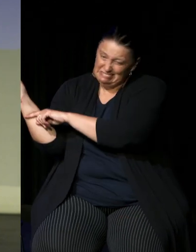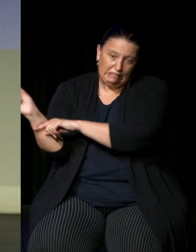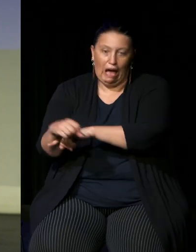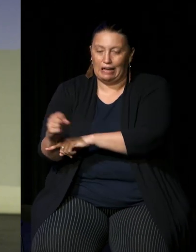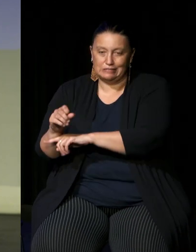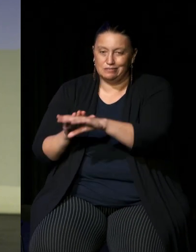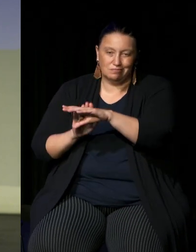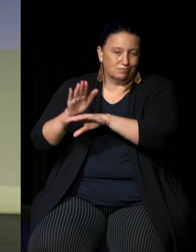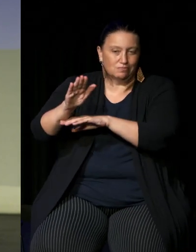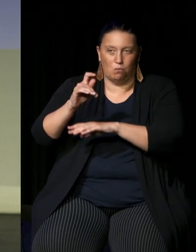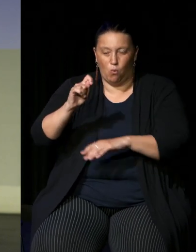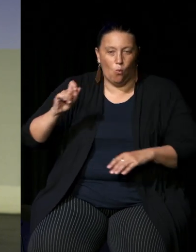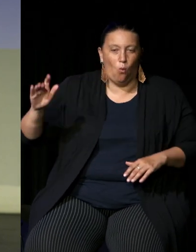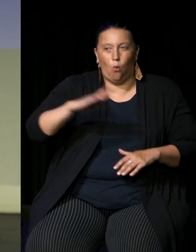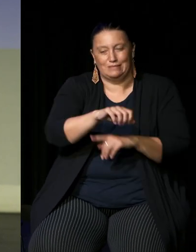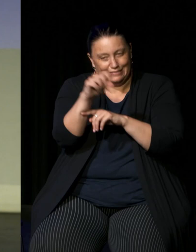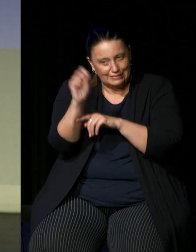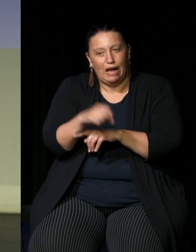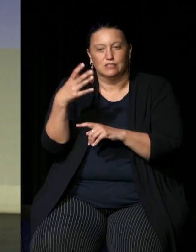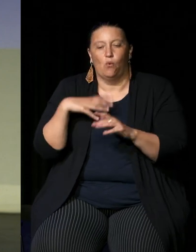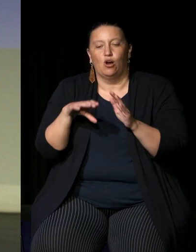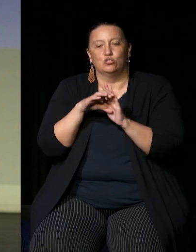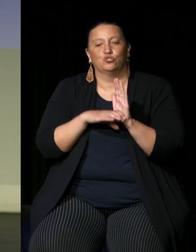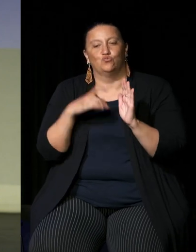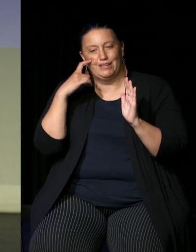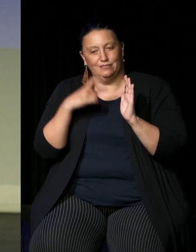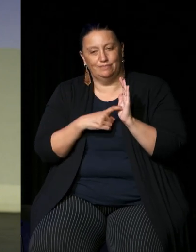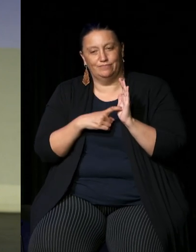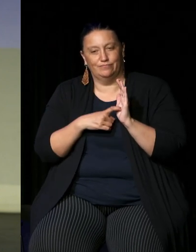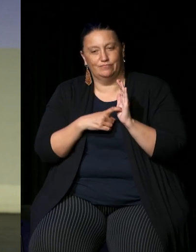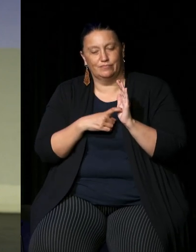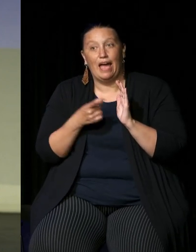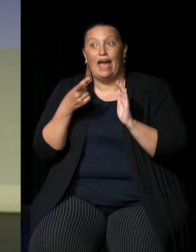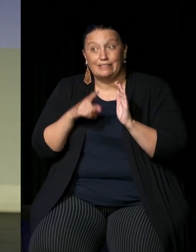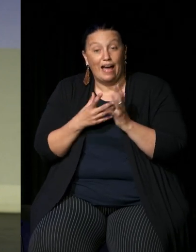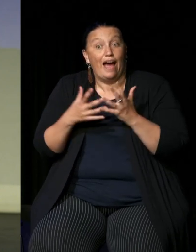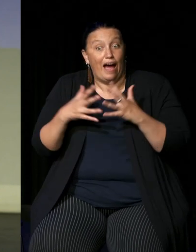recognition and the recognition that that support would take would be in the form of a voice